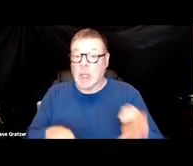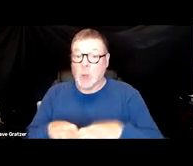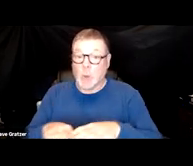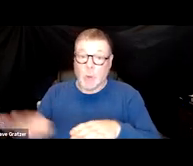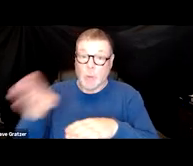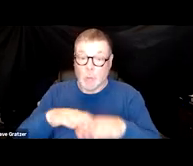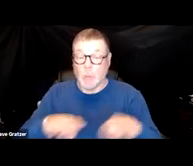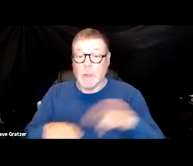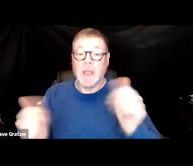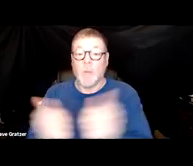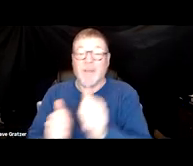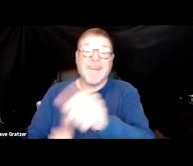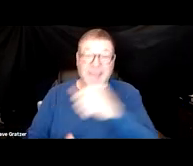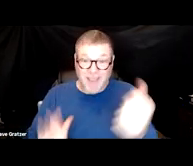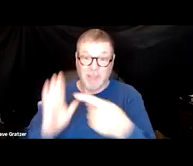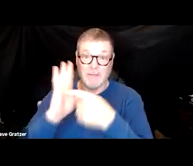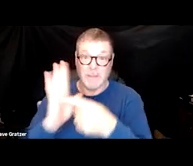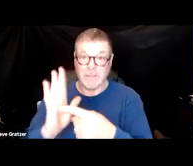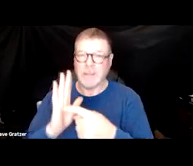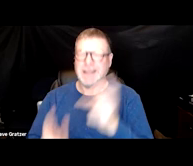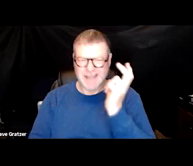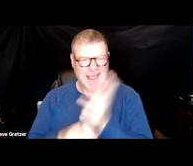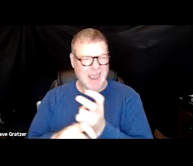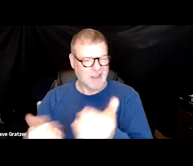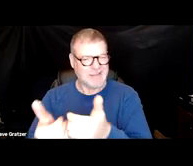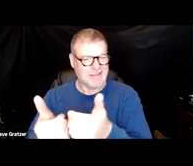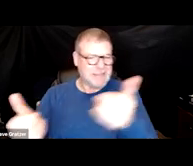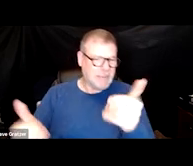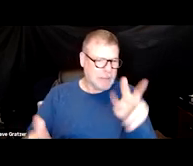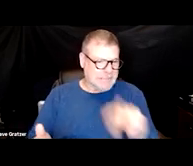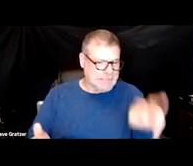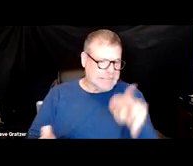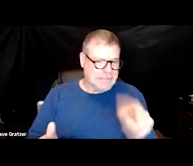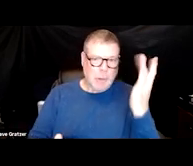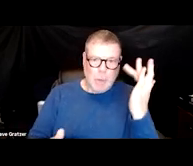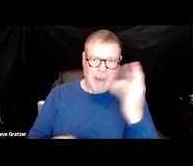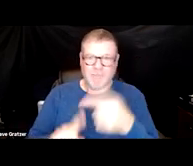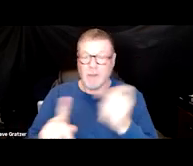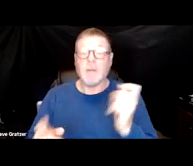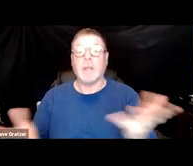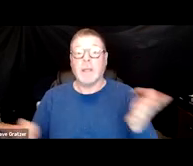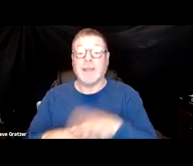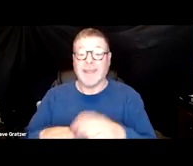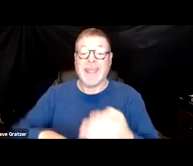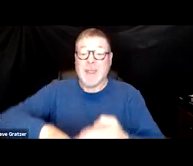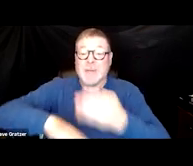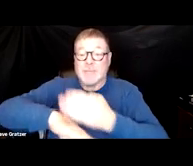which makes it really hard to separate them out. They cluster during periods of improvement or worsening